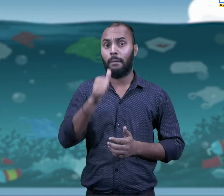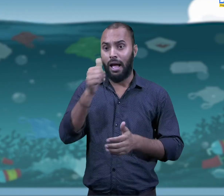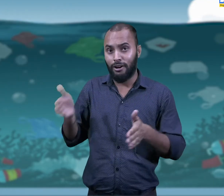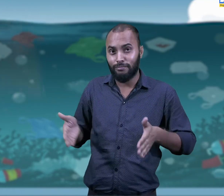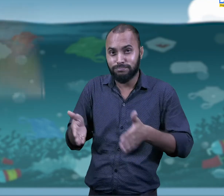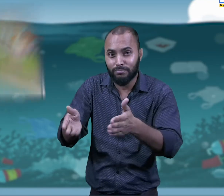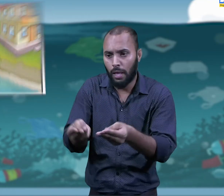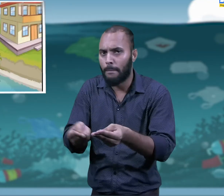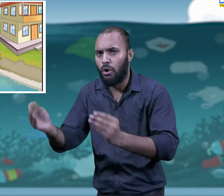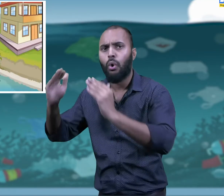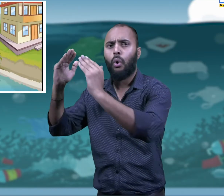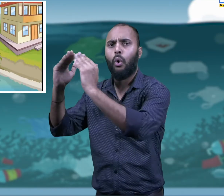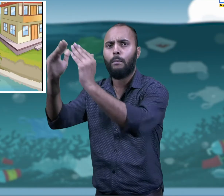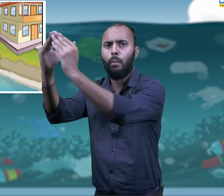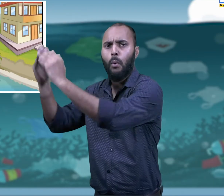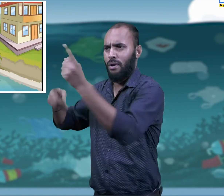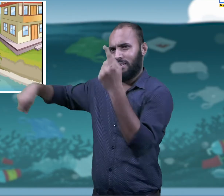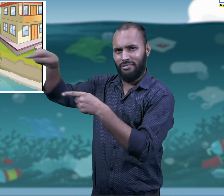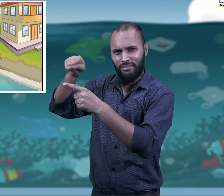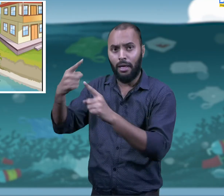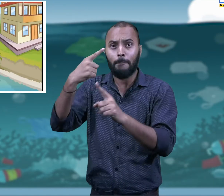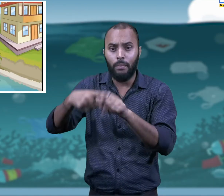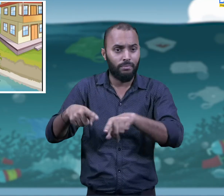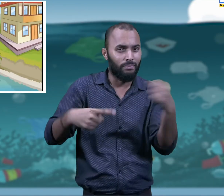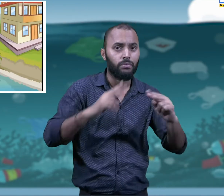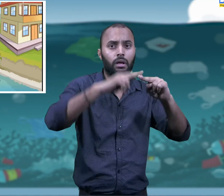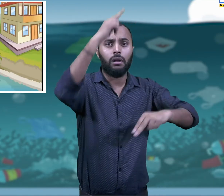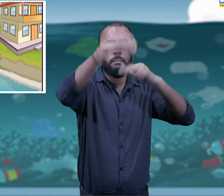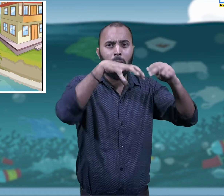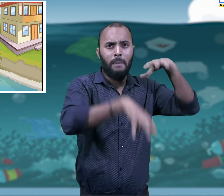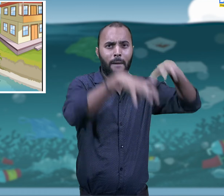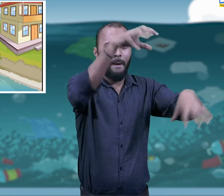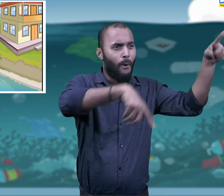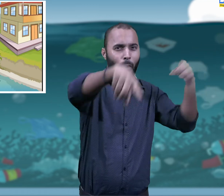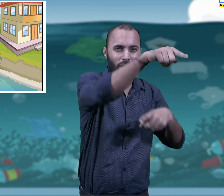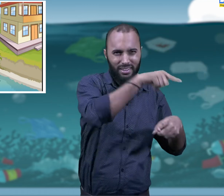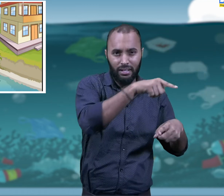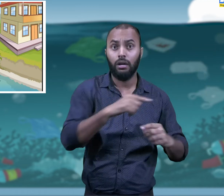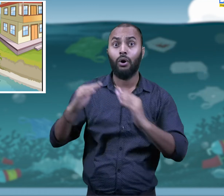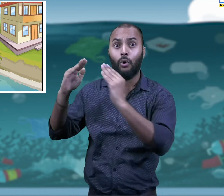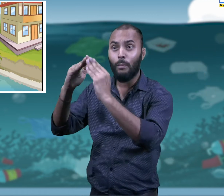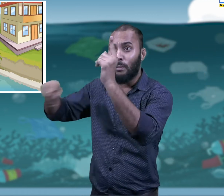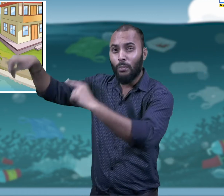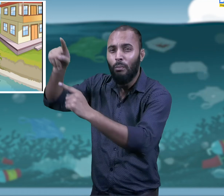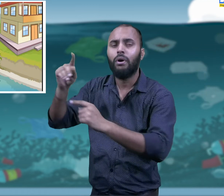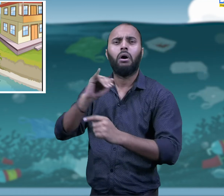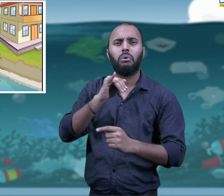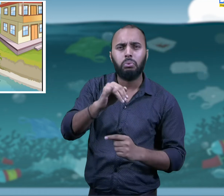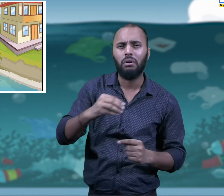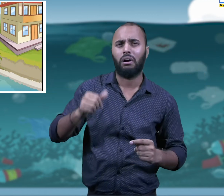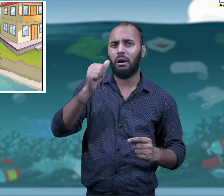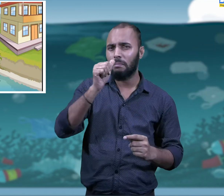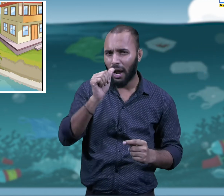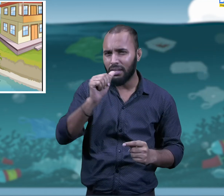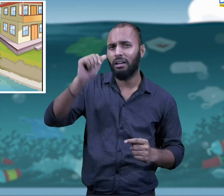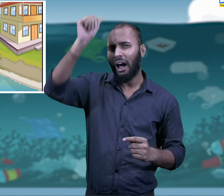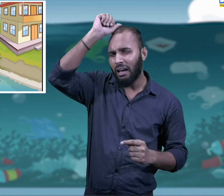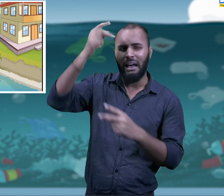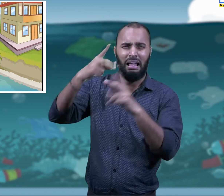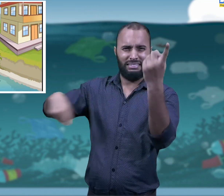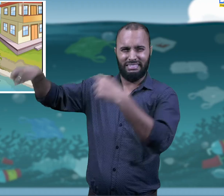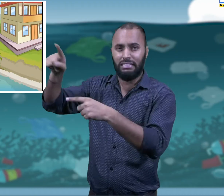3. Sewage from residential areas and untreated waste from factories,